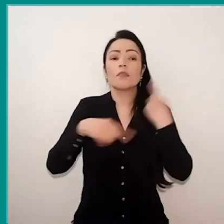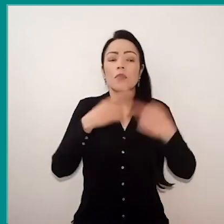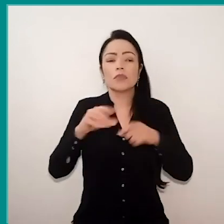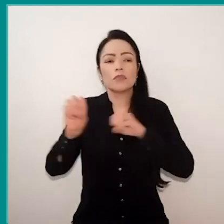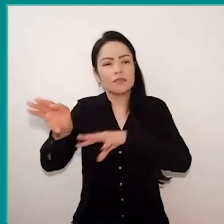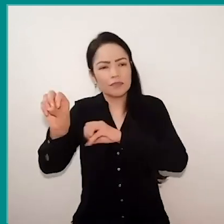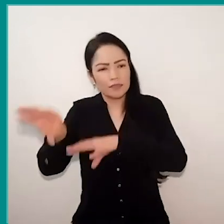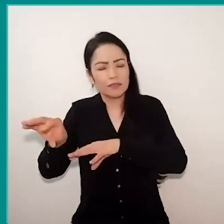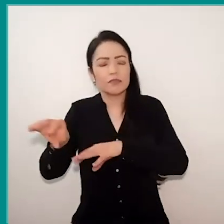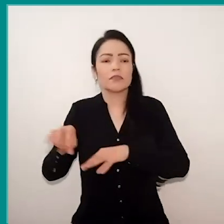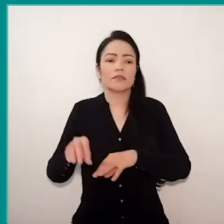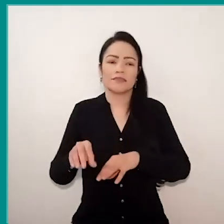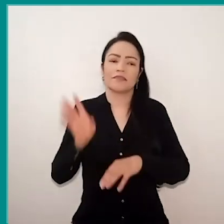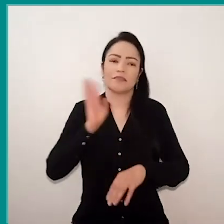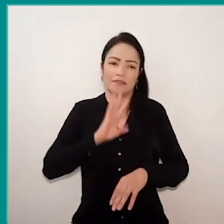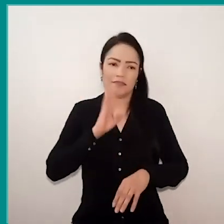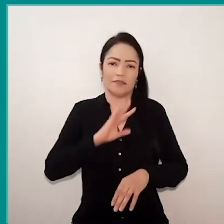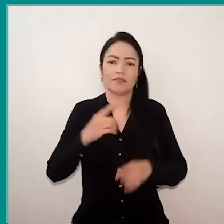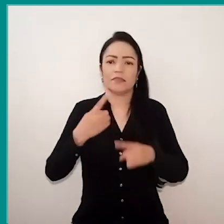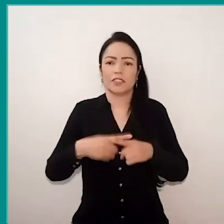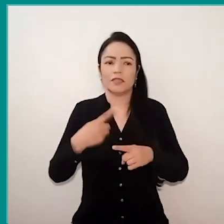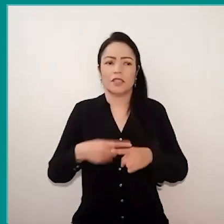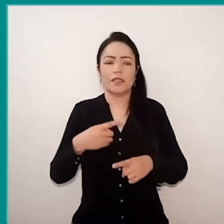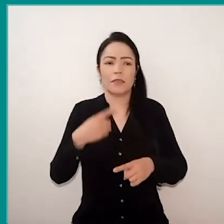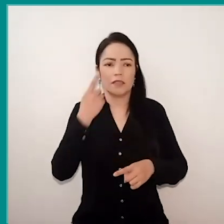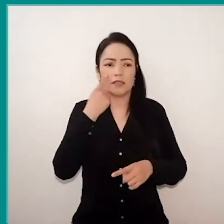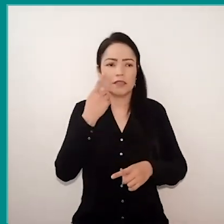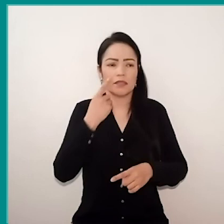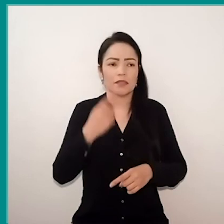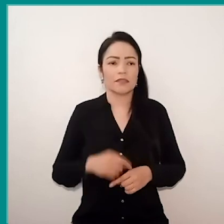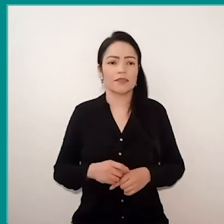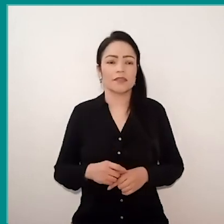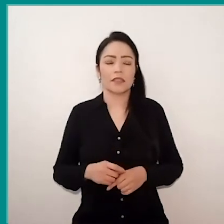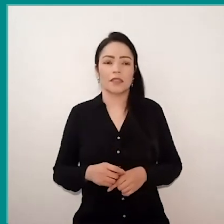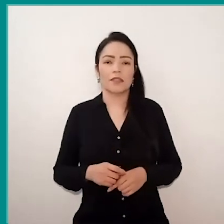And that was very interesting, because there was a prejudice